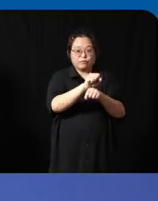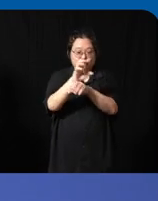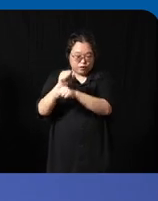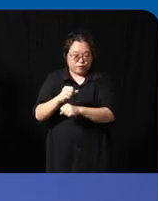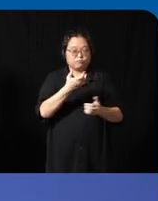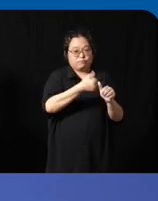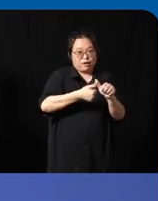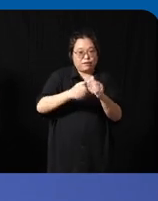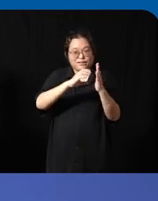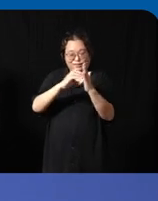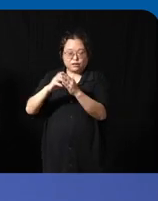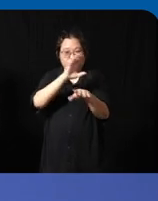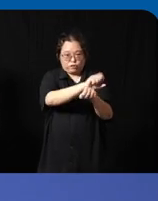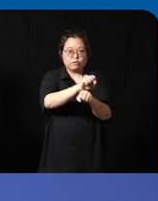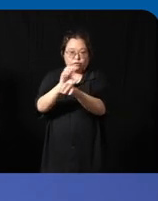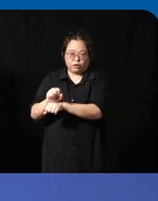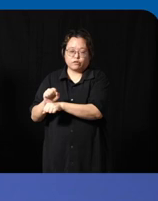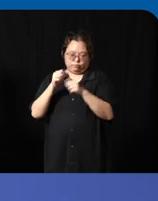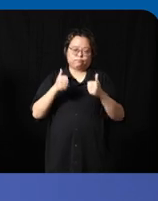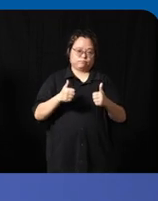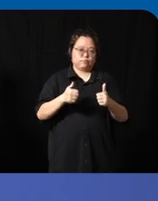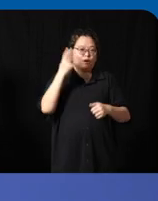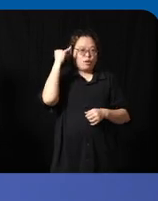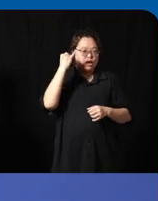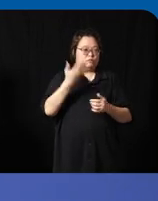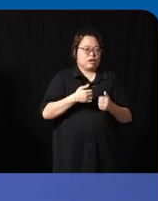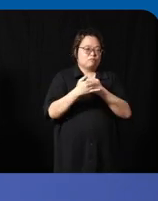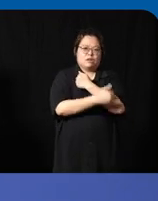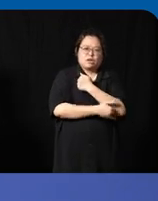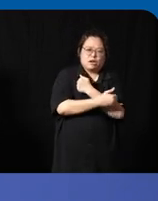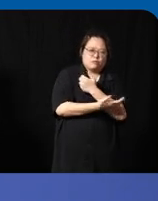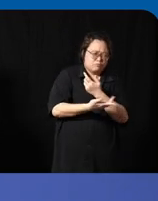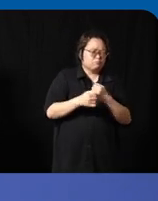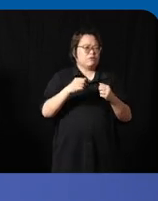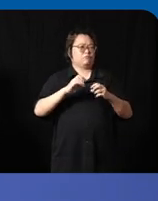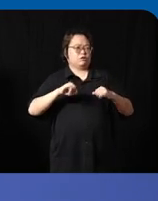when we're talking about issue each City each country can have um different issue what we